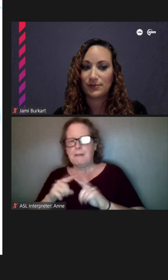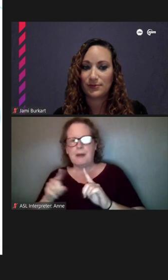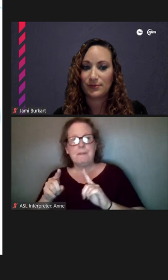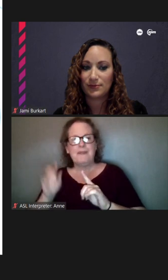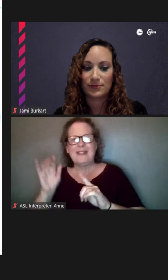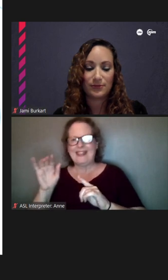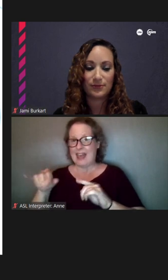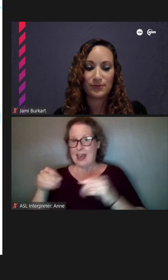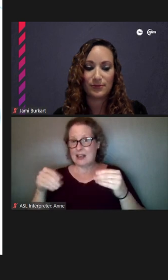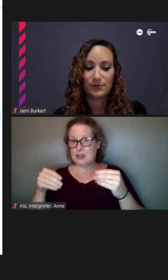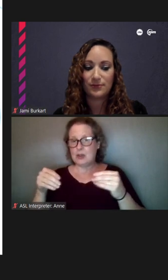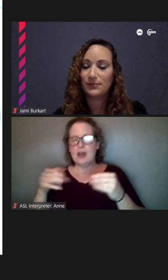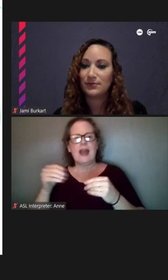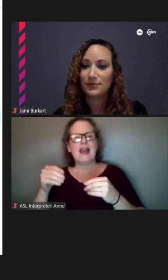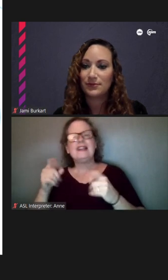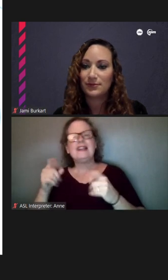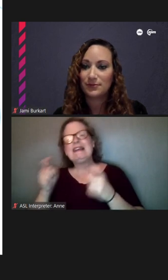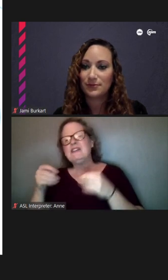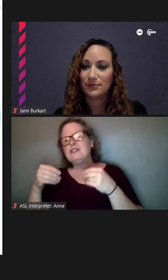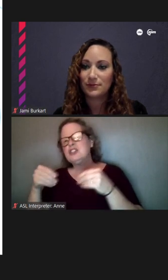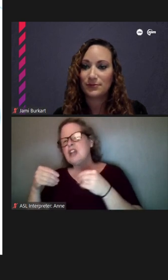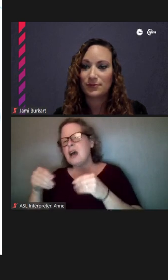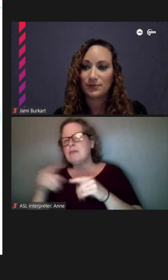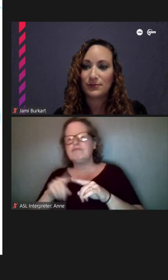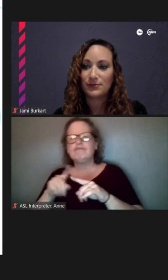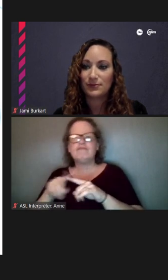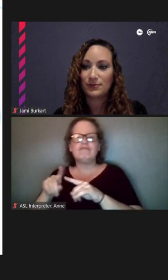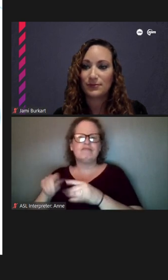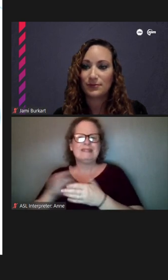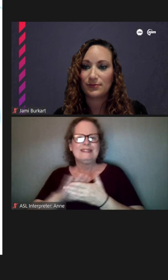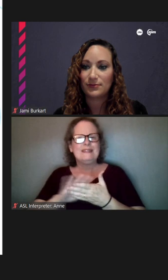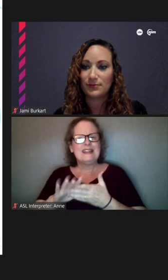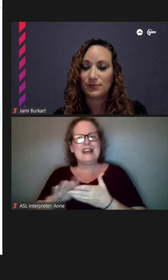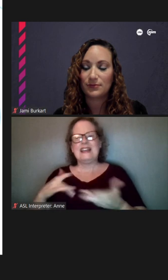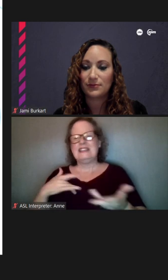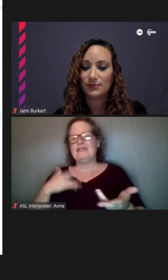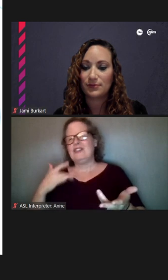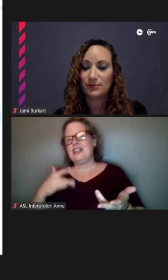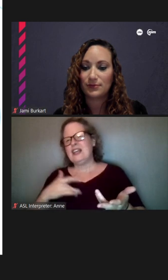and it's just a really nice feeling within the city -- a nice space,